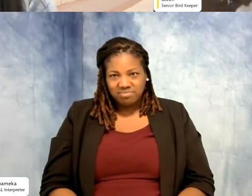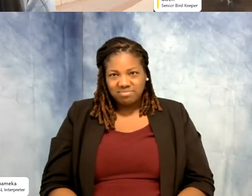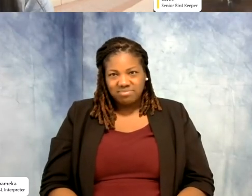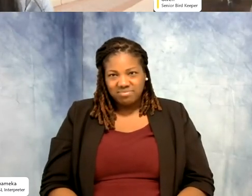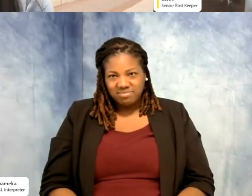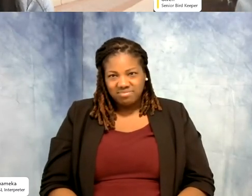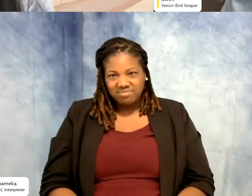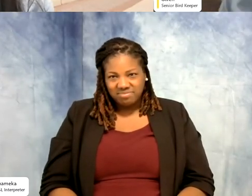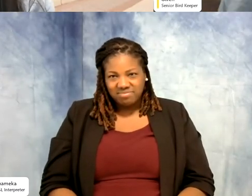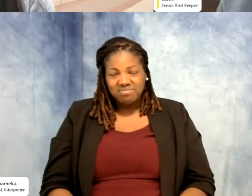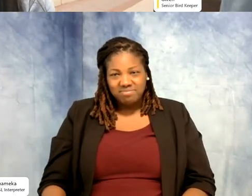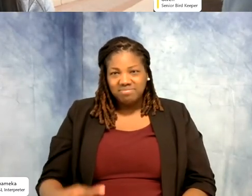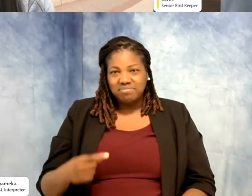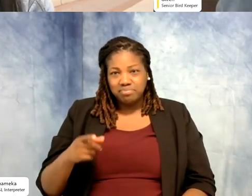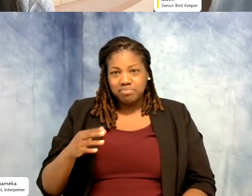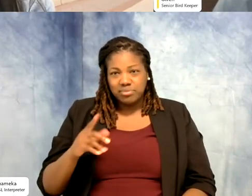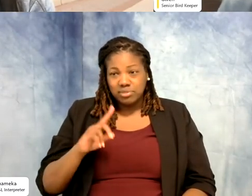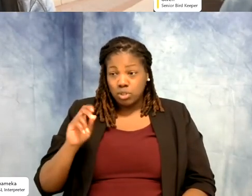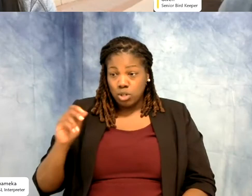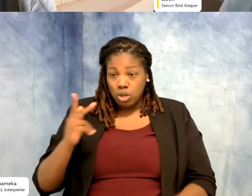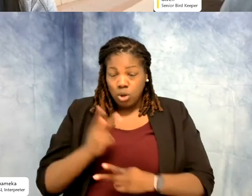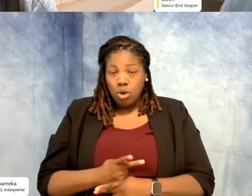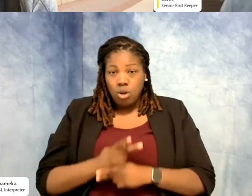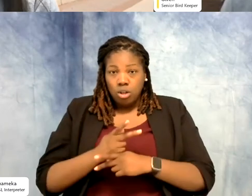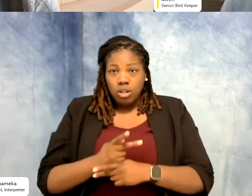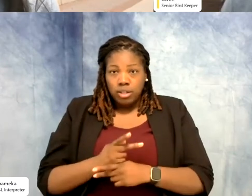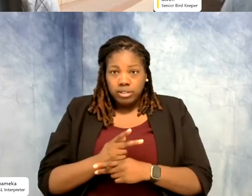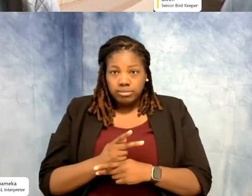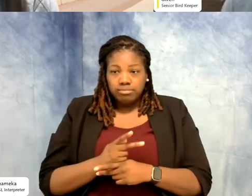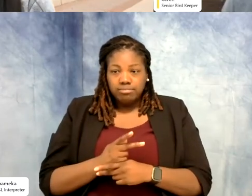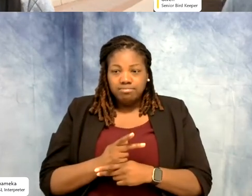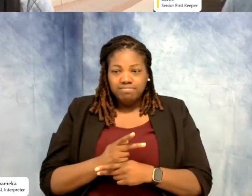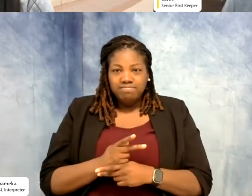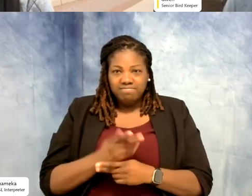to just be a zookeeper? I would have probably started my career